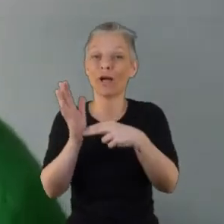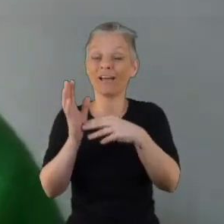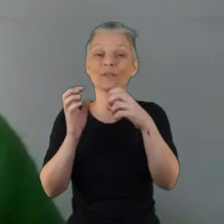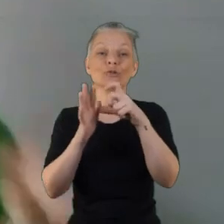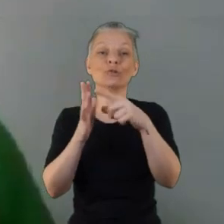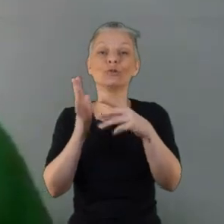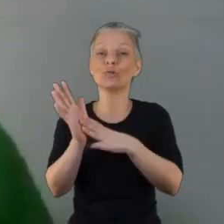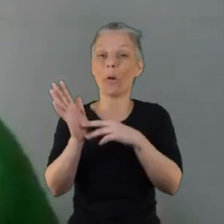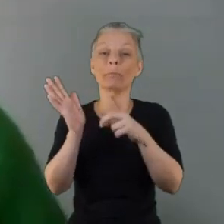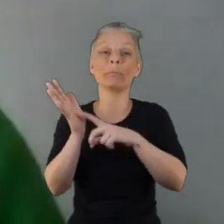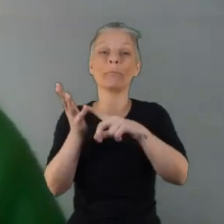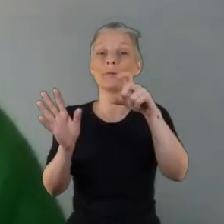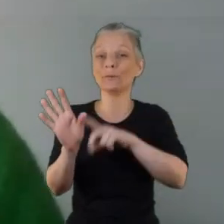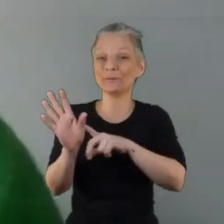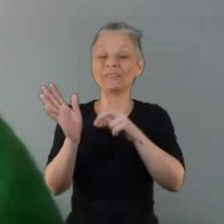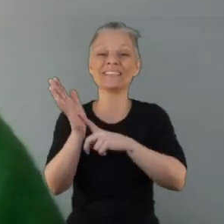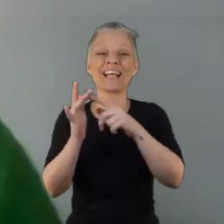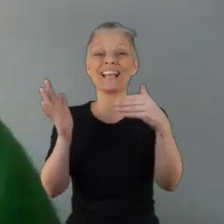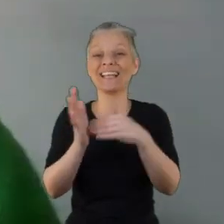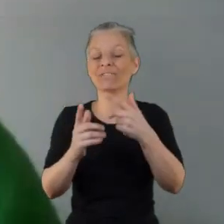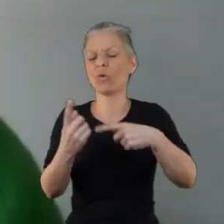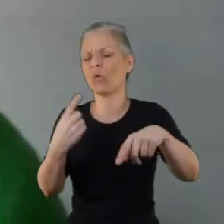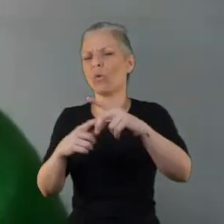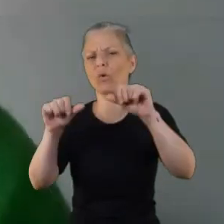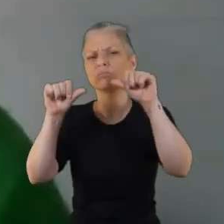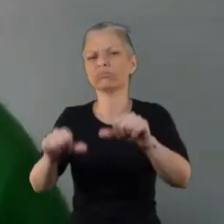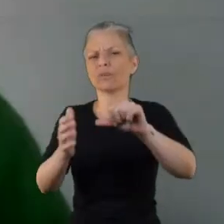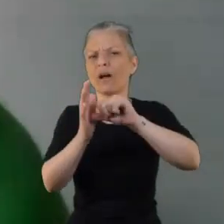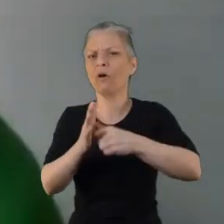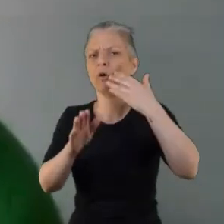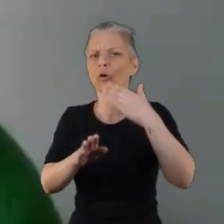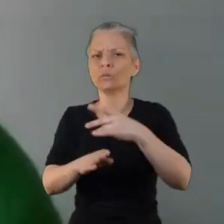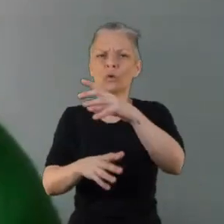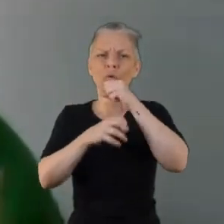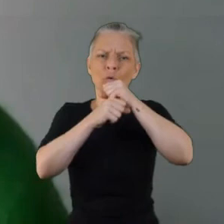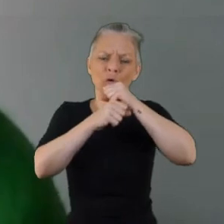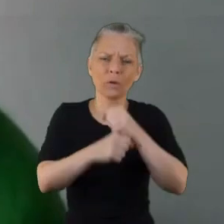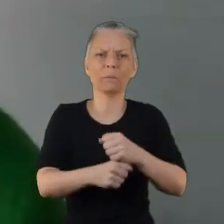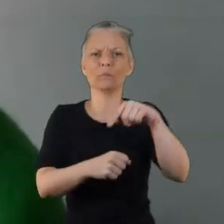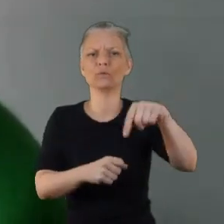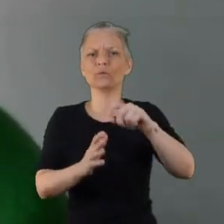thank you to Brian Dom Lucy and Liz for all your hard work and your commitment to this